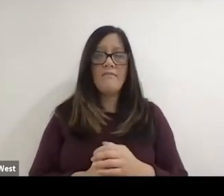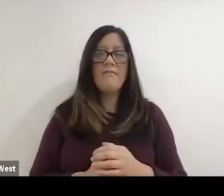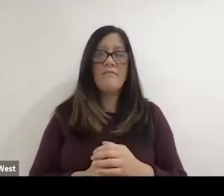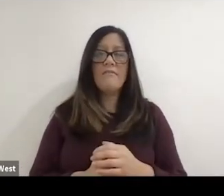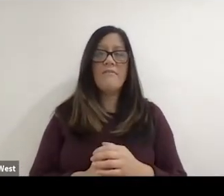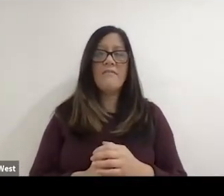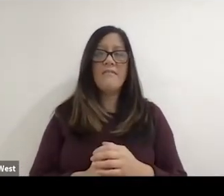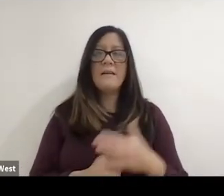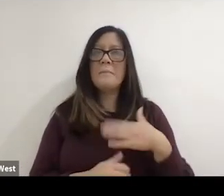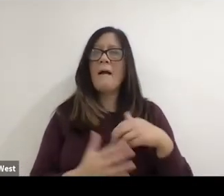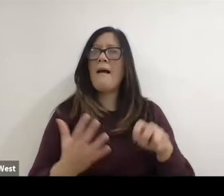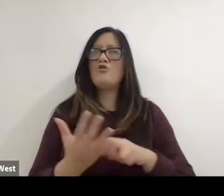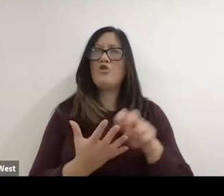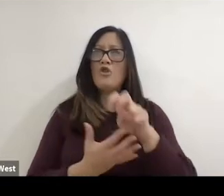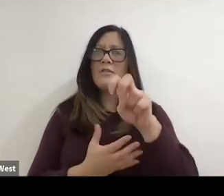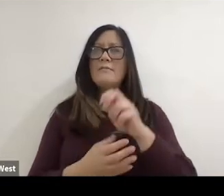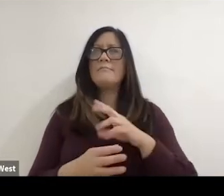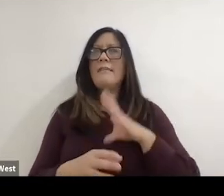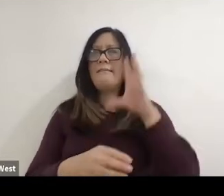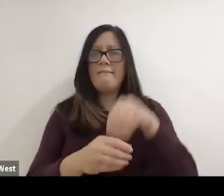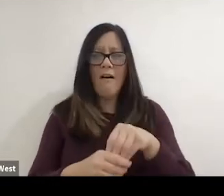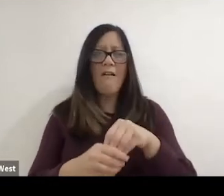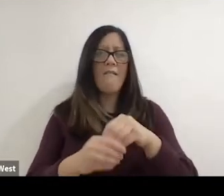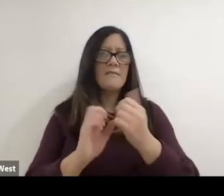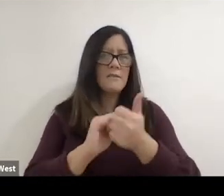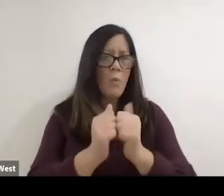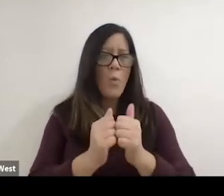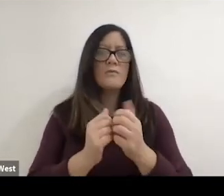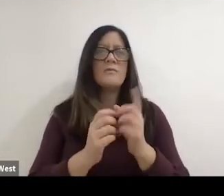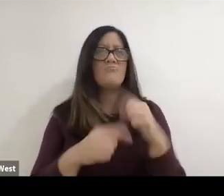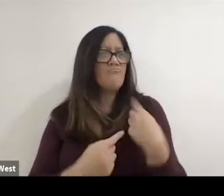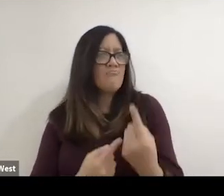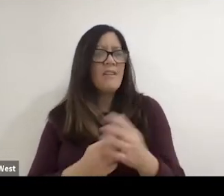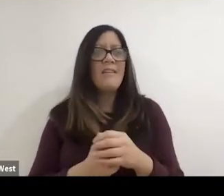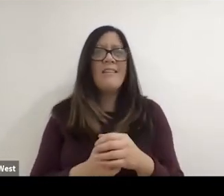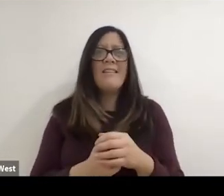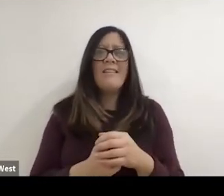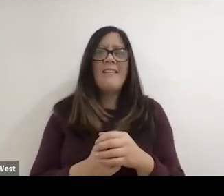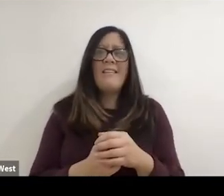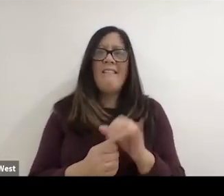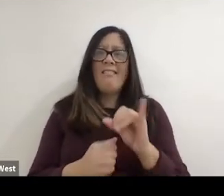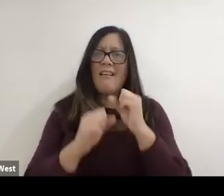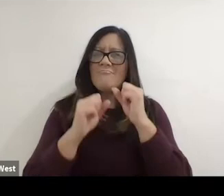trajectory in terms of getting involved in sports and so forth has been. Has been something really,